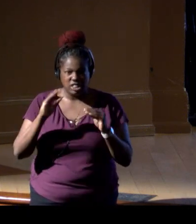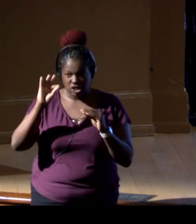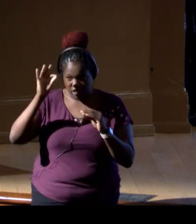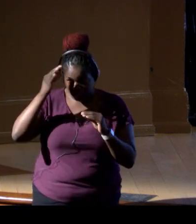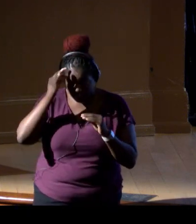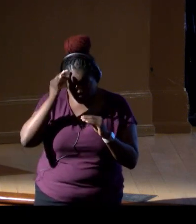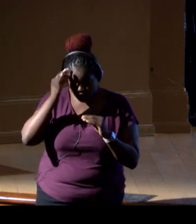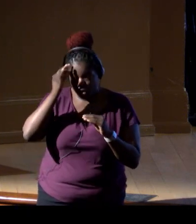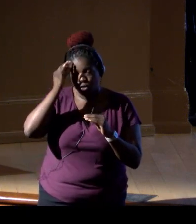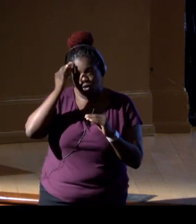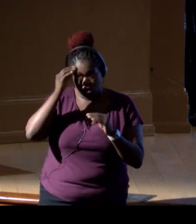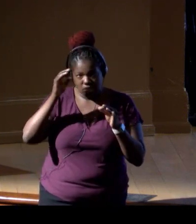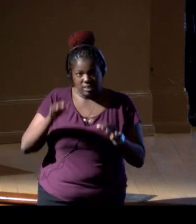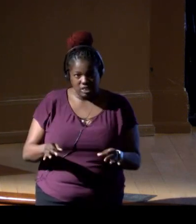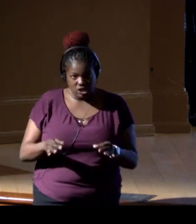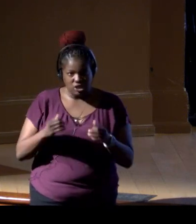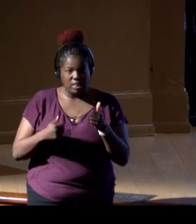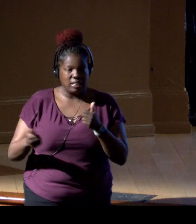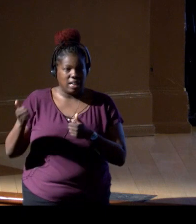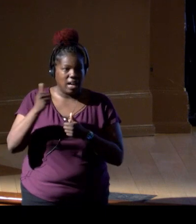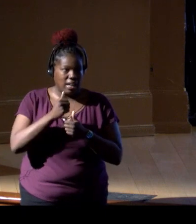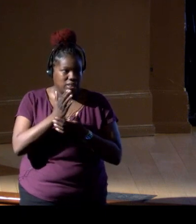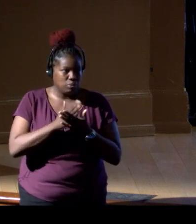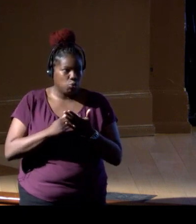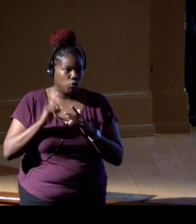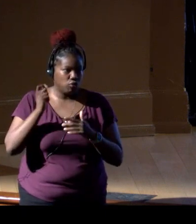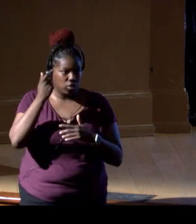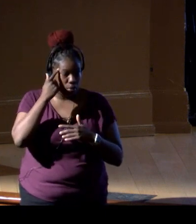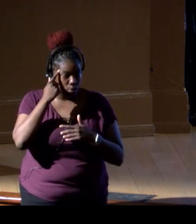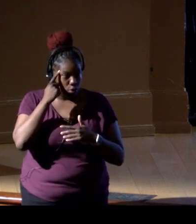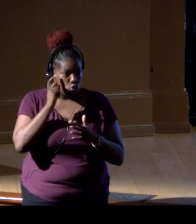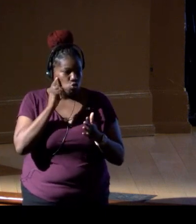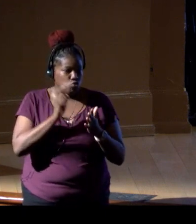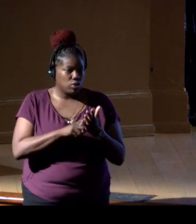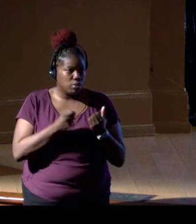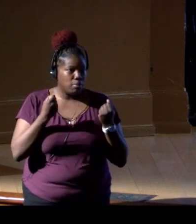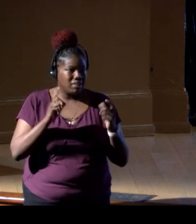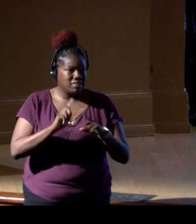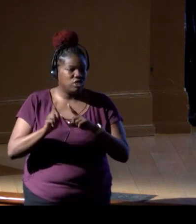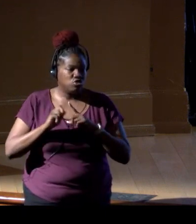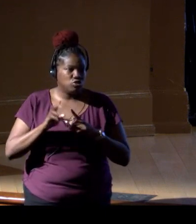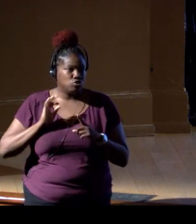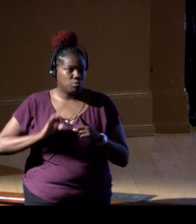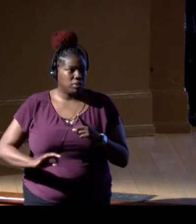at the highest level of government possible. And so, acknowledging these many benefits, and the connections,